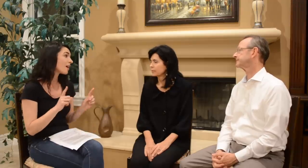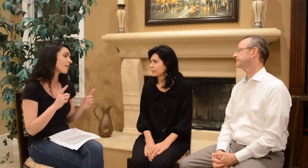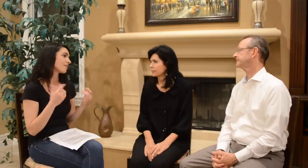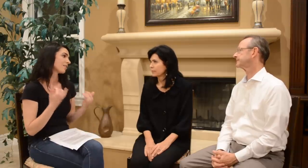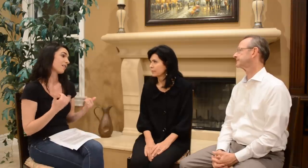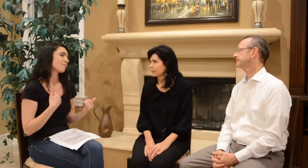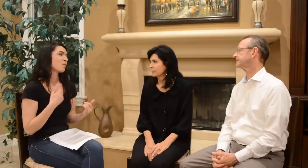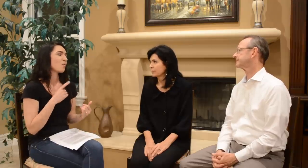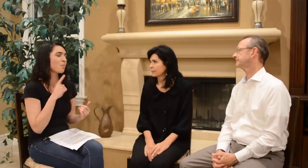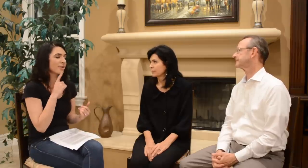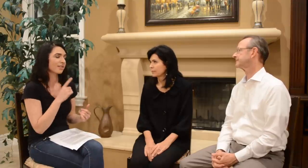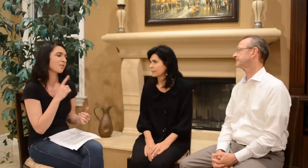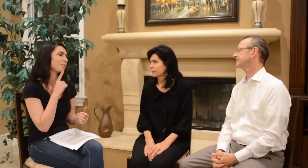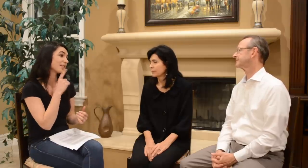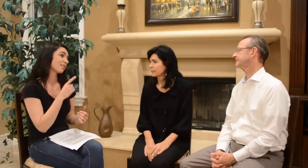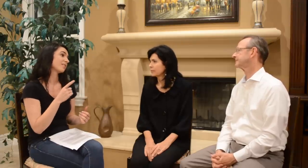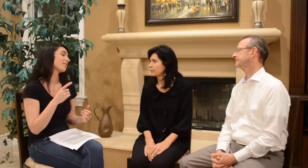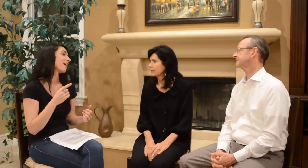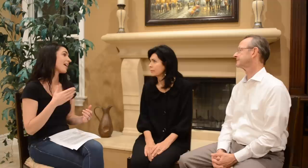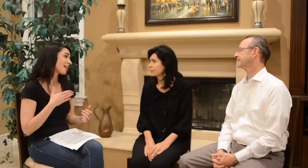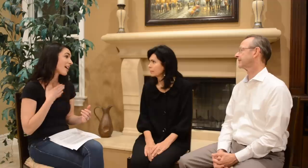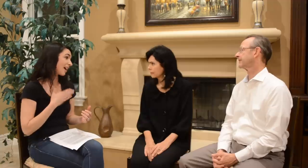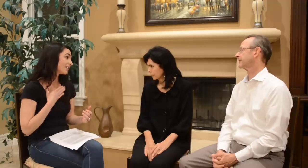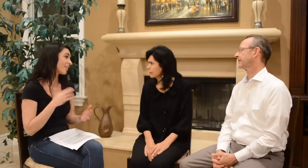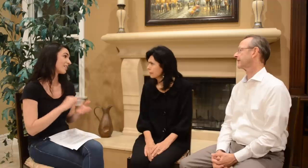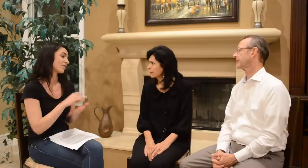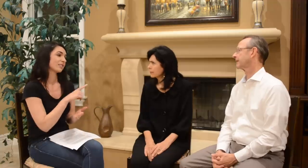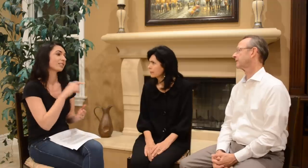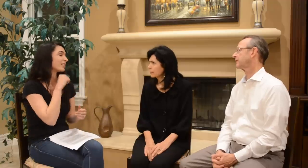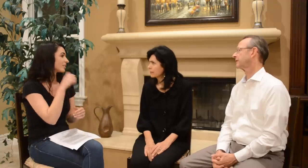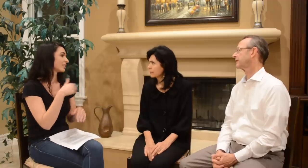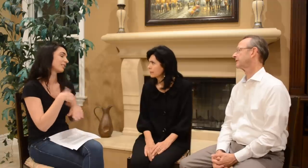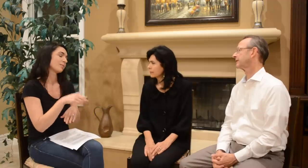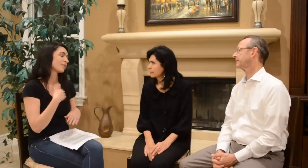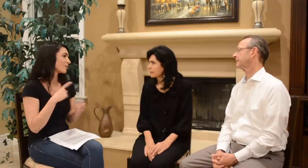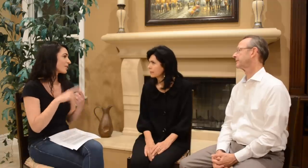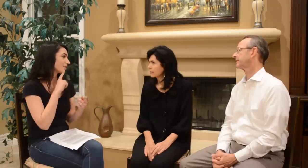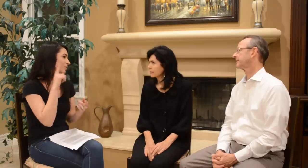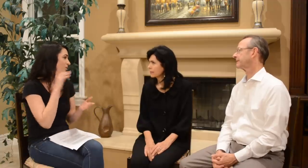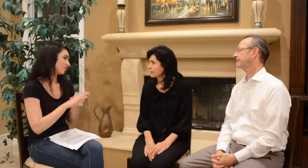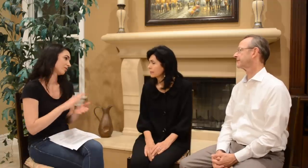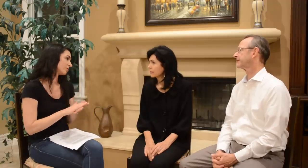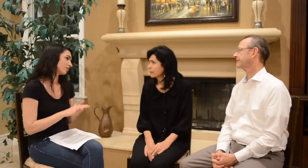But now I’m really, really glad that you didn’t send me to a deaf school.